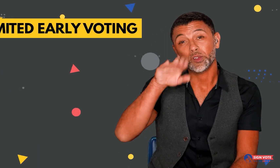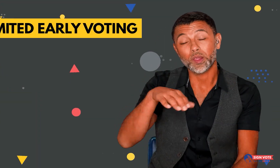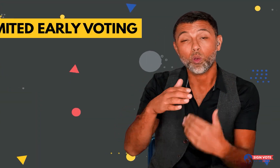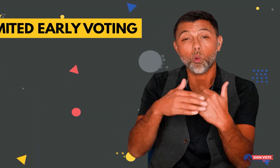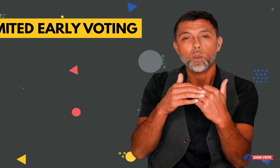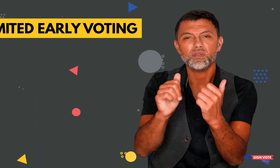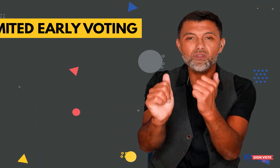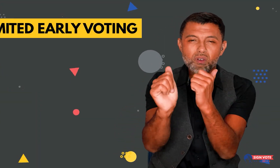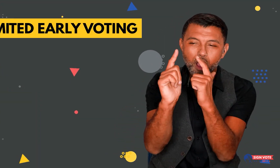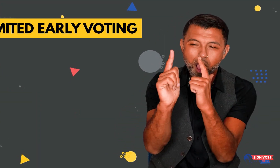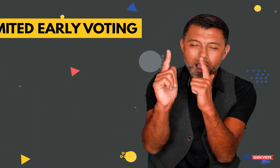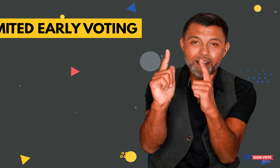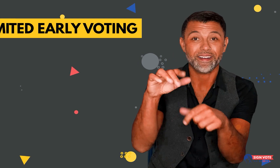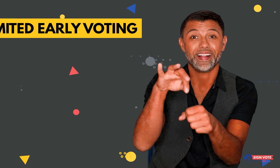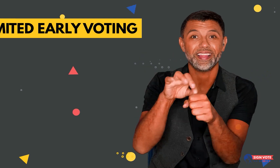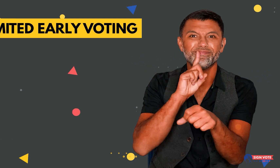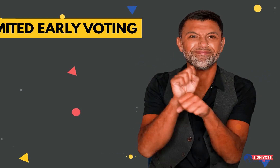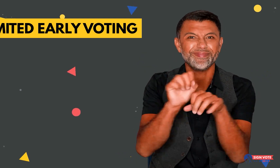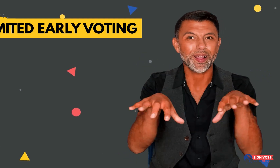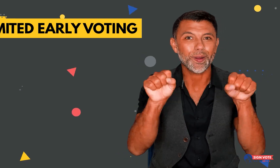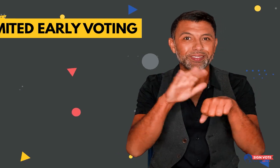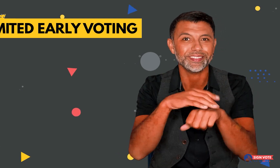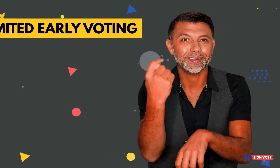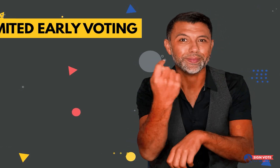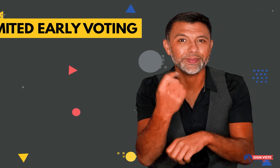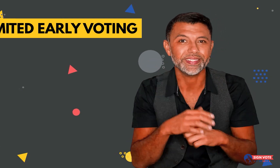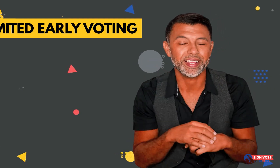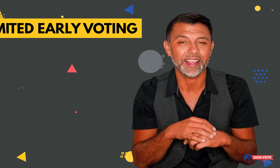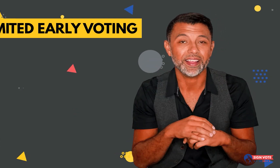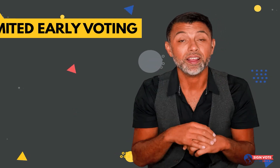Almost all elections are held on a Tuesday.